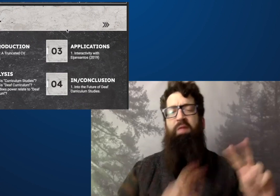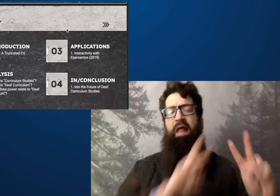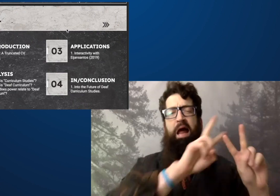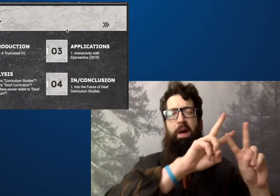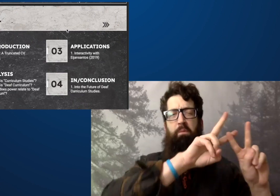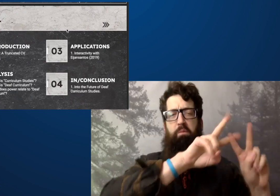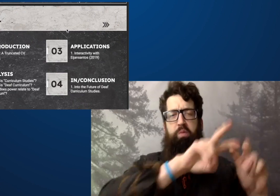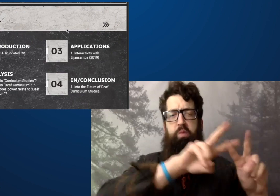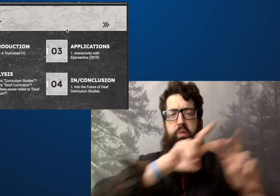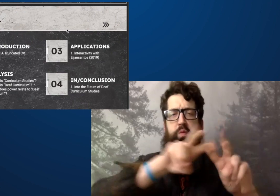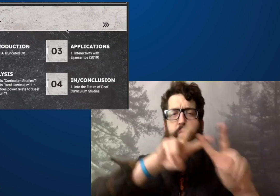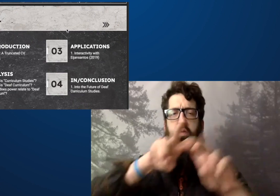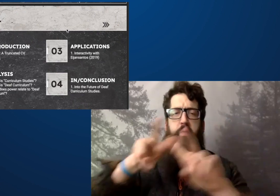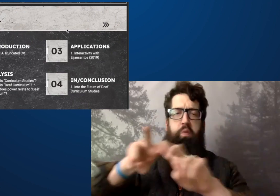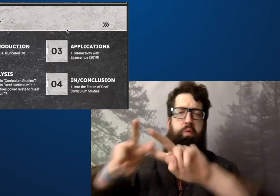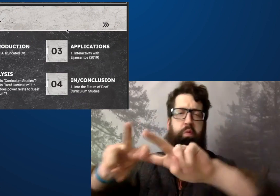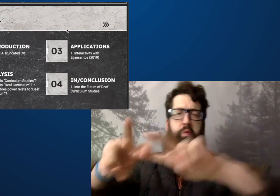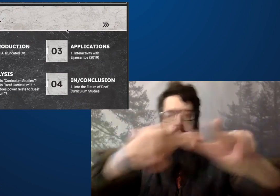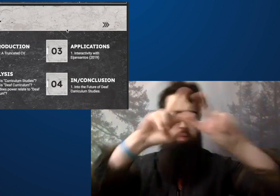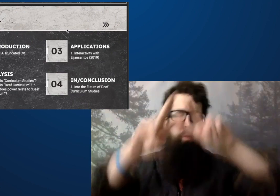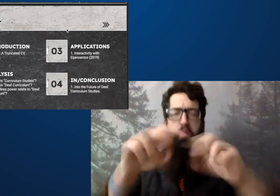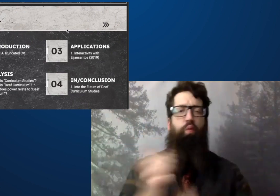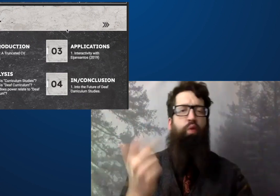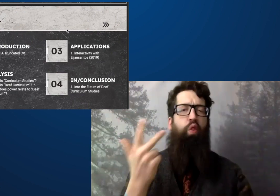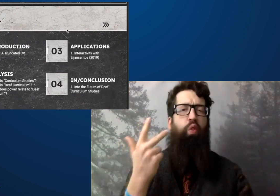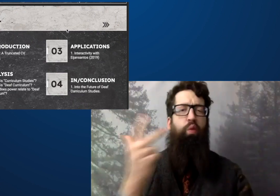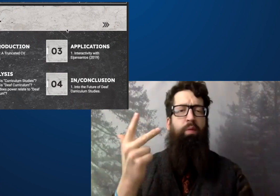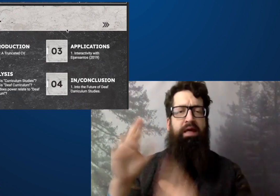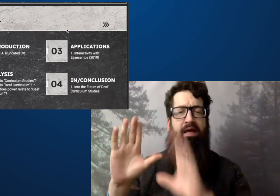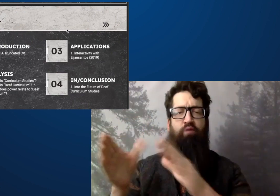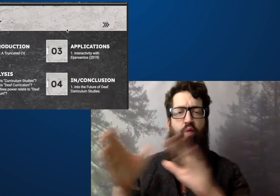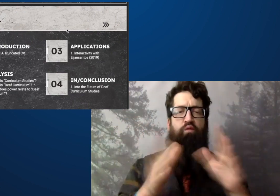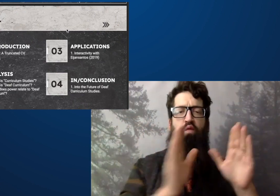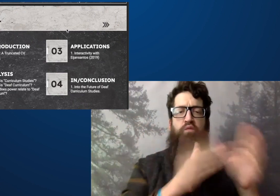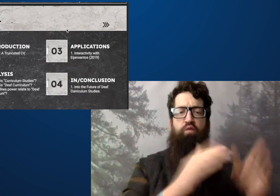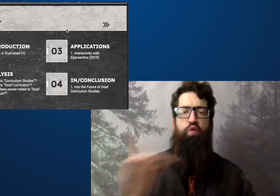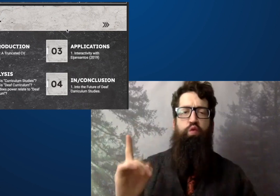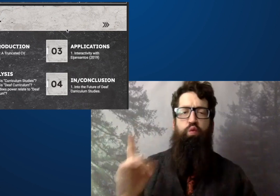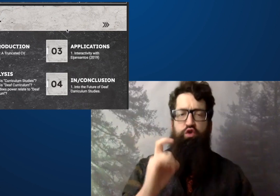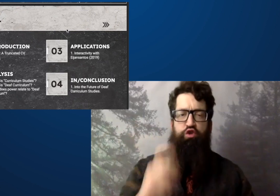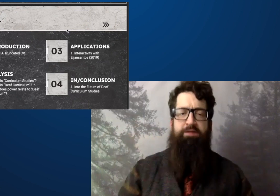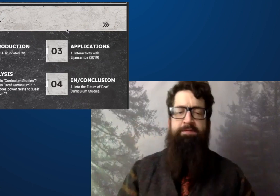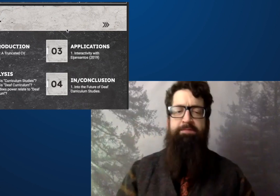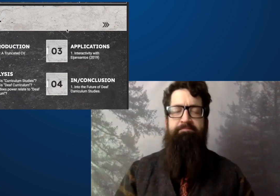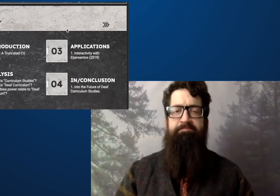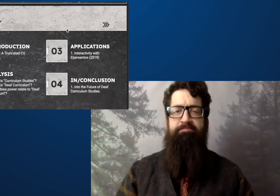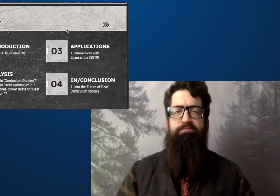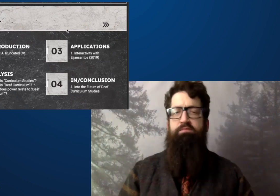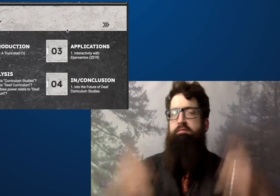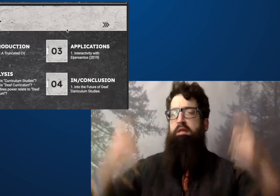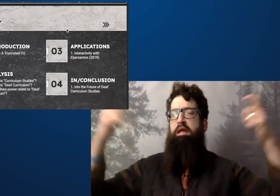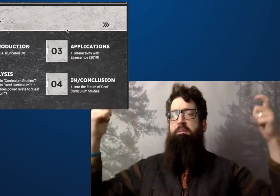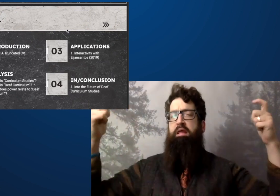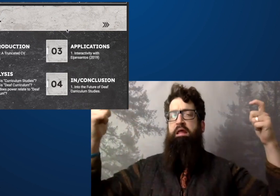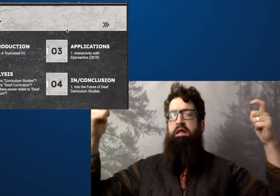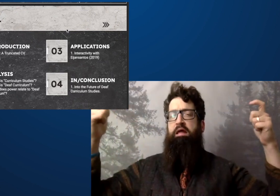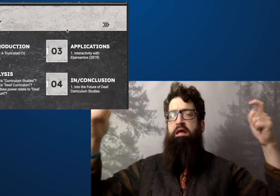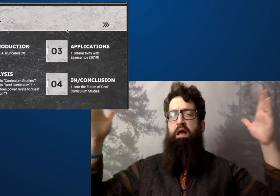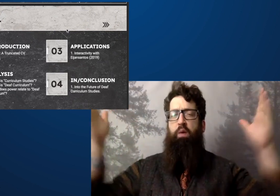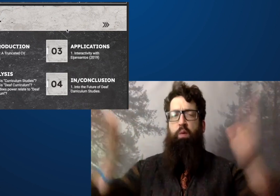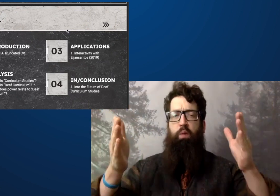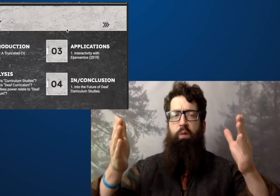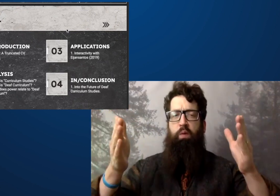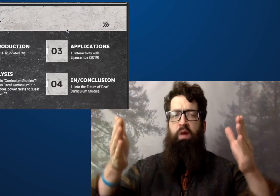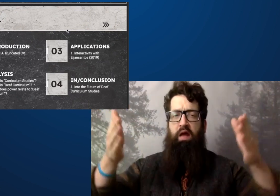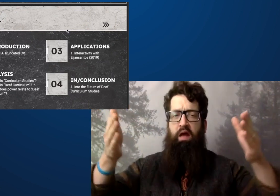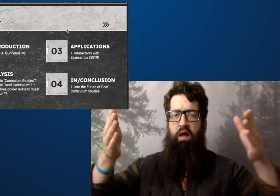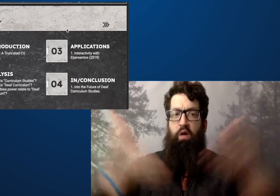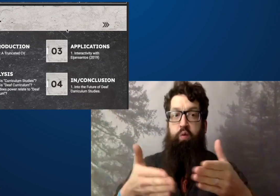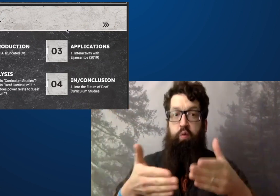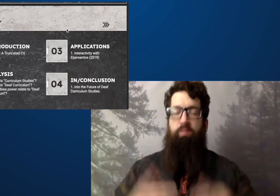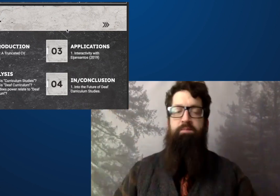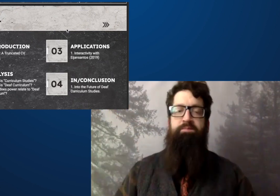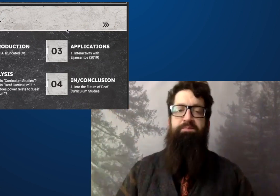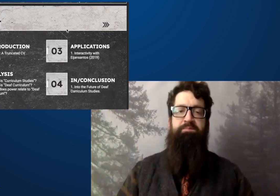you a bit of examples around that going to analyzing three different areas.